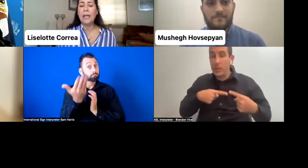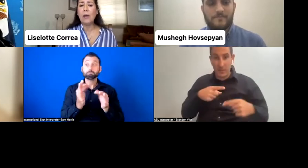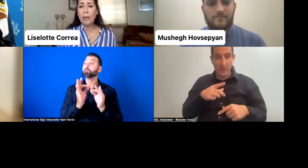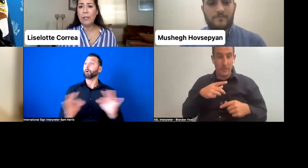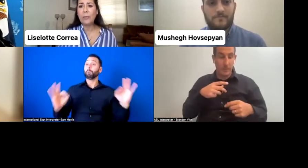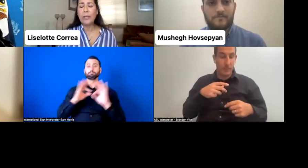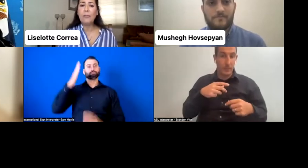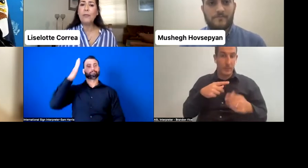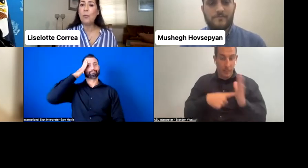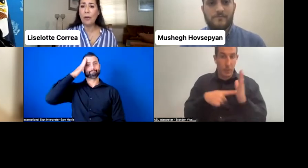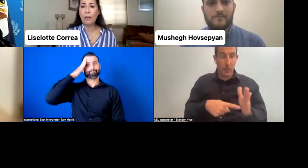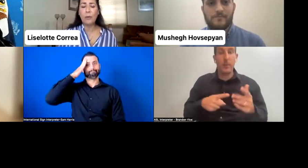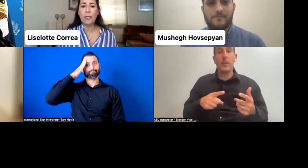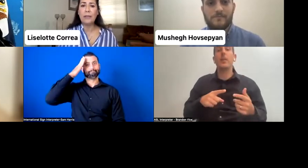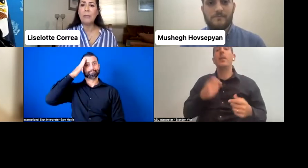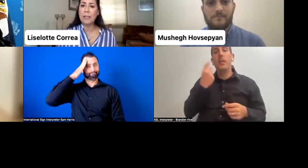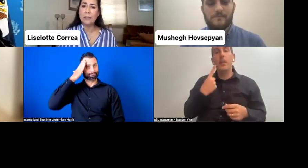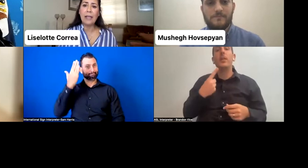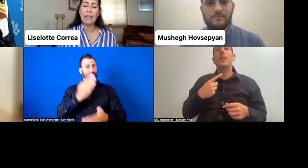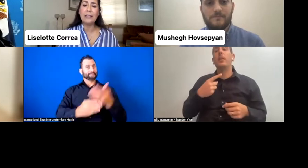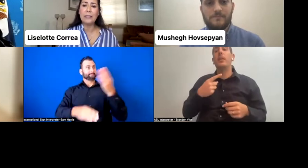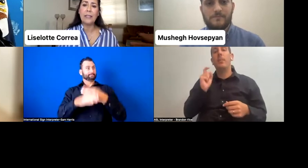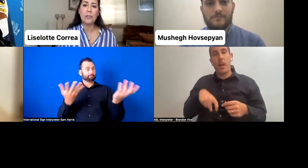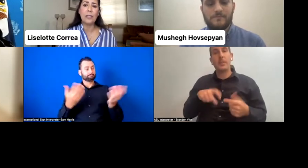However, we have to work with the mental and intellectual